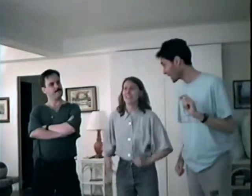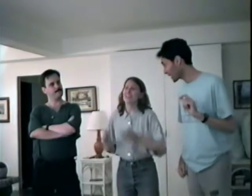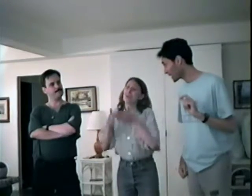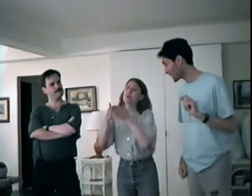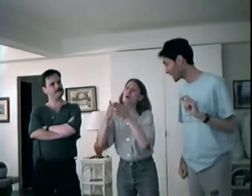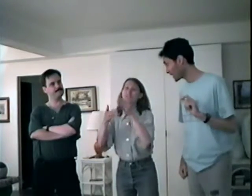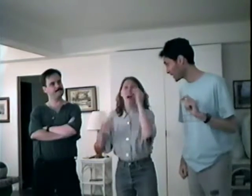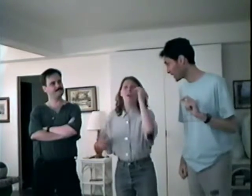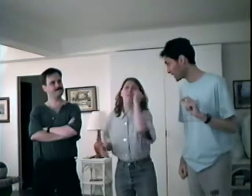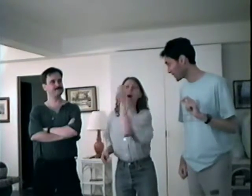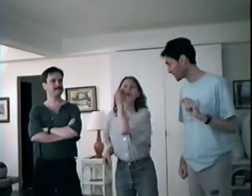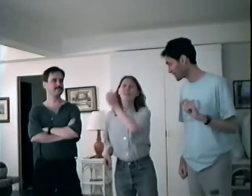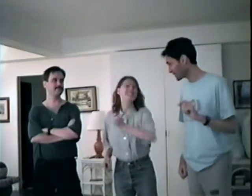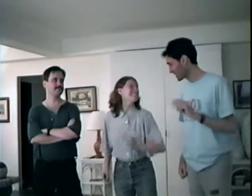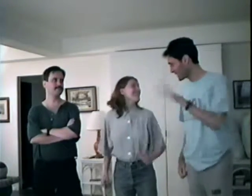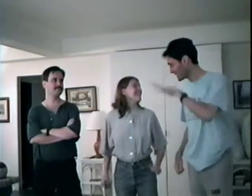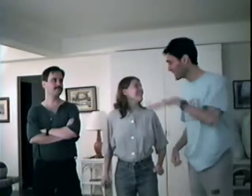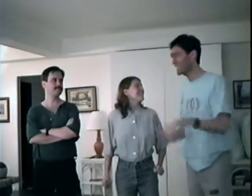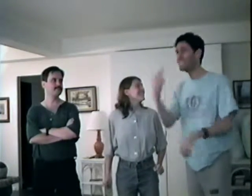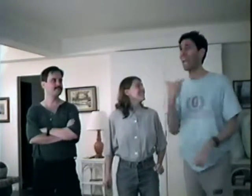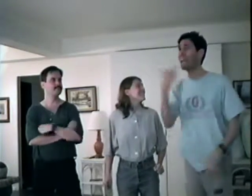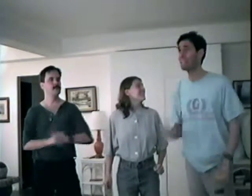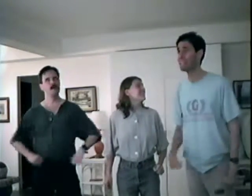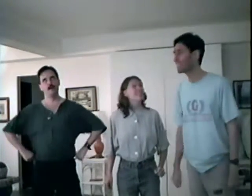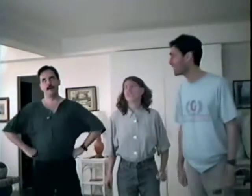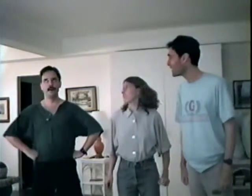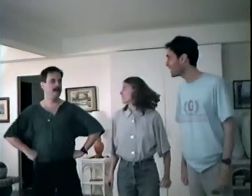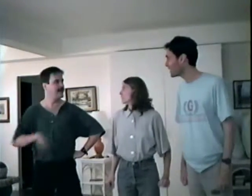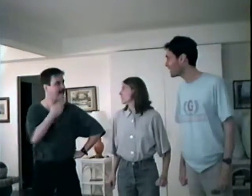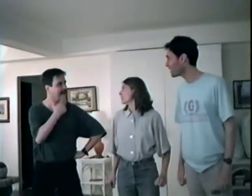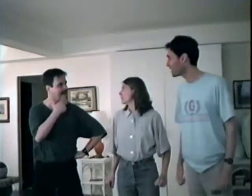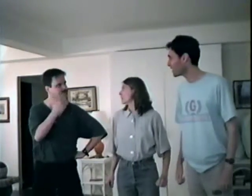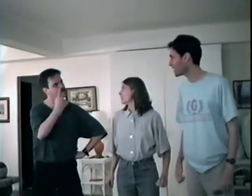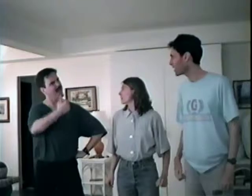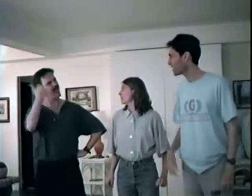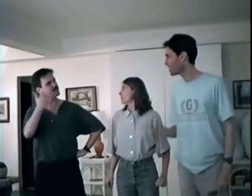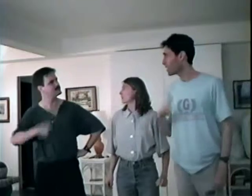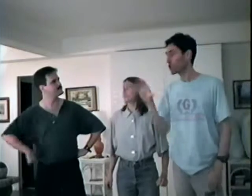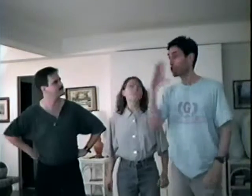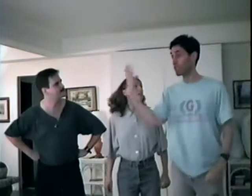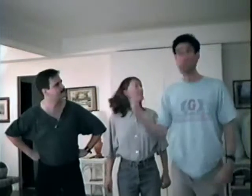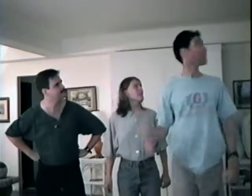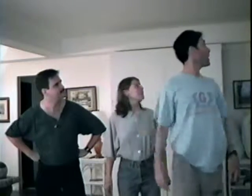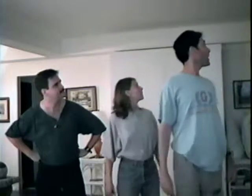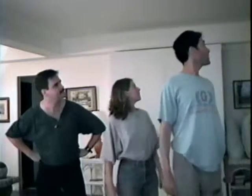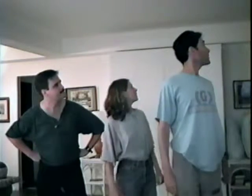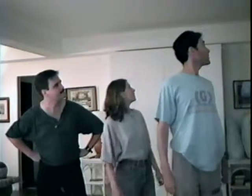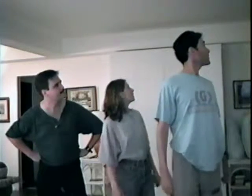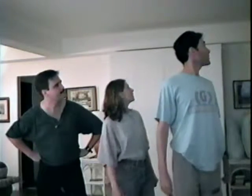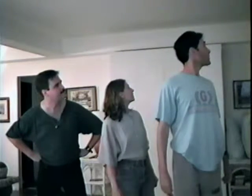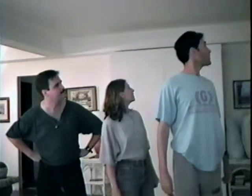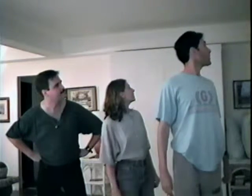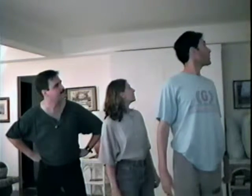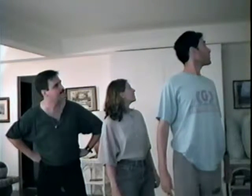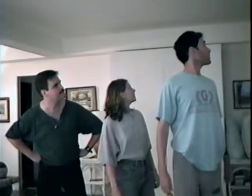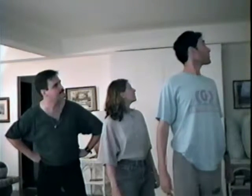Sailing, Fowers, CANDY! Lovelier thoughts Michael! CHRISTMAS? Yes !